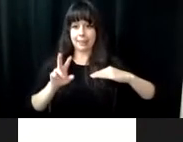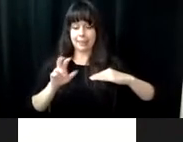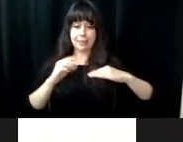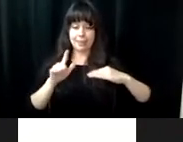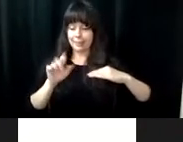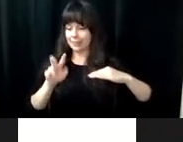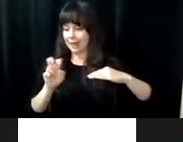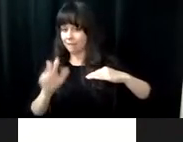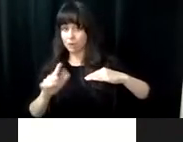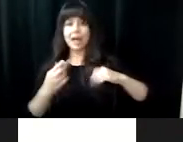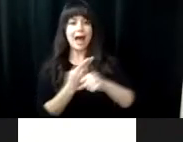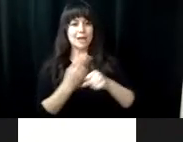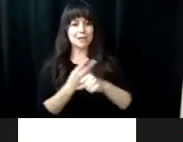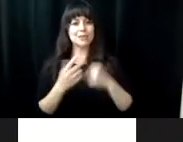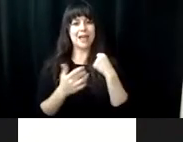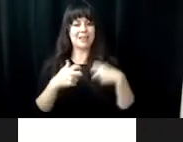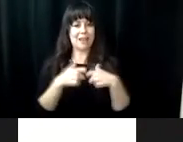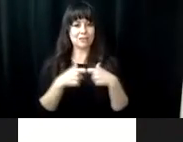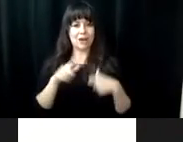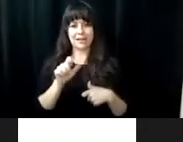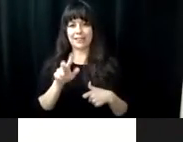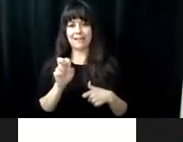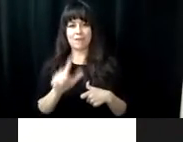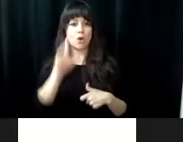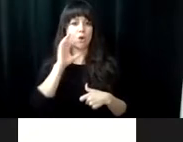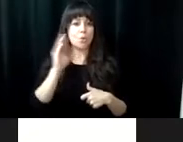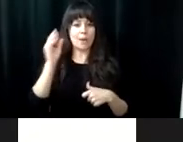the post up to get them level or plumb, I used an